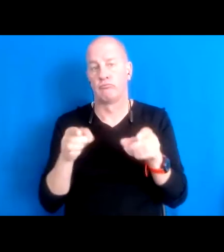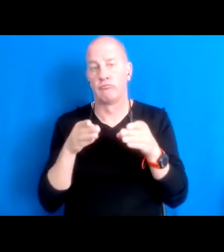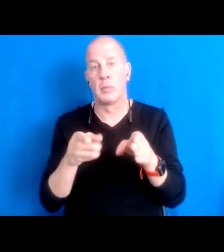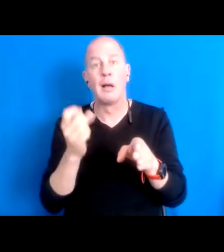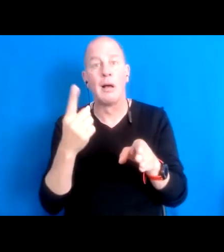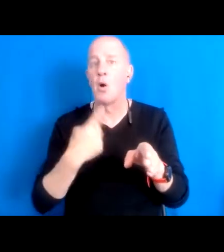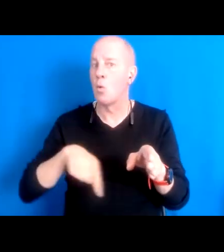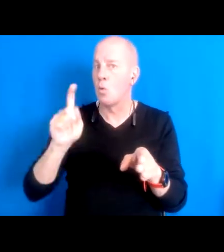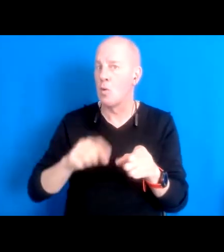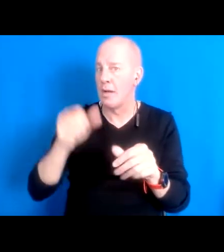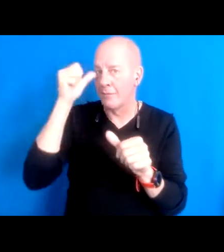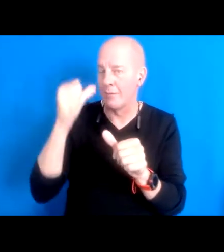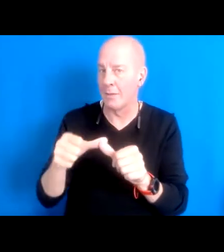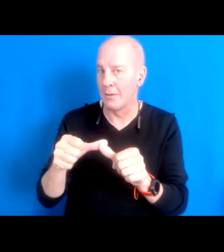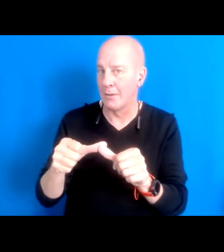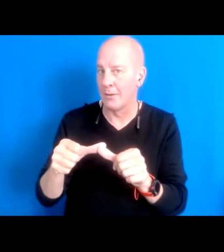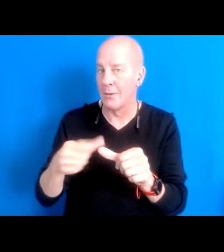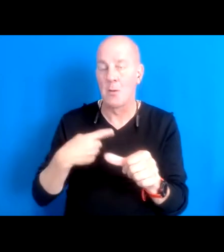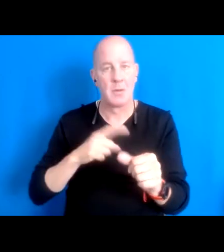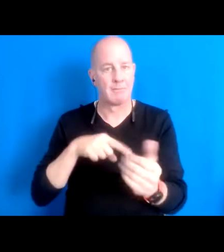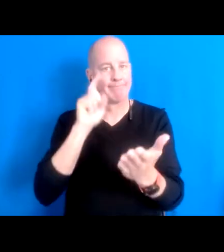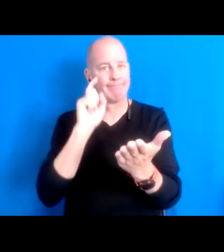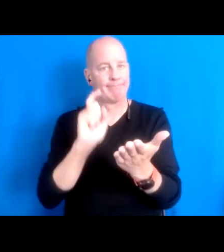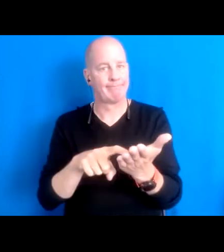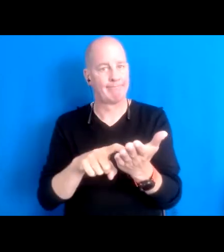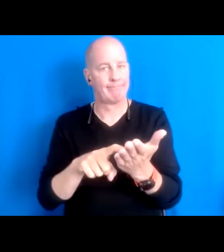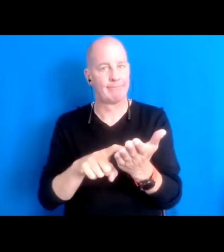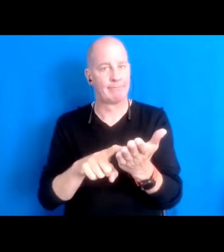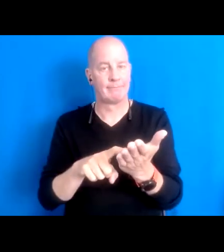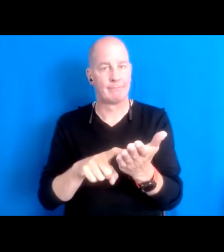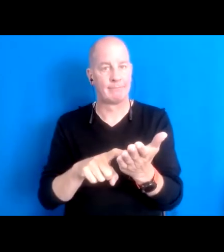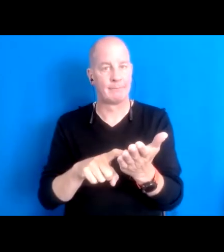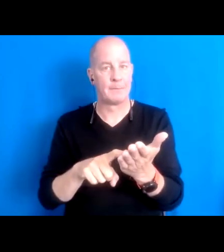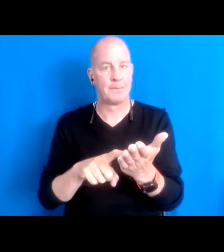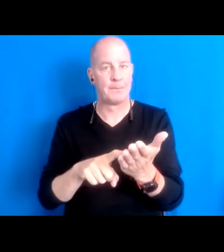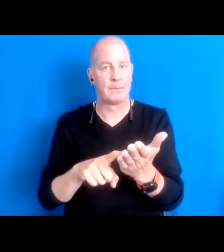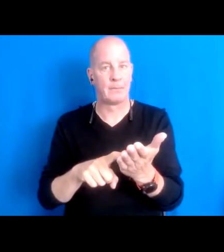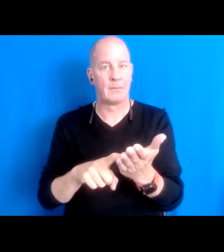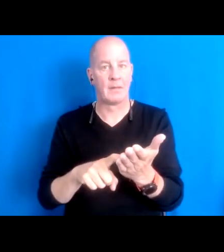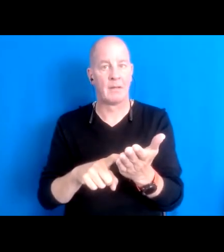15:44:49 We have to recognize that, you know, piles of money are not creators.